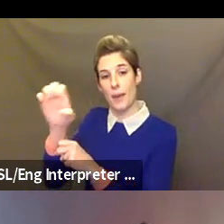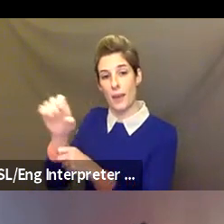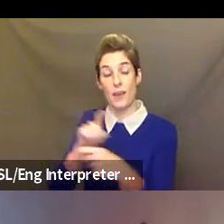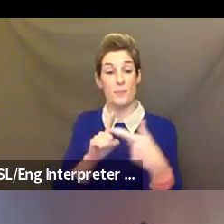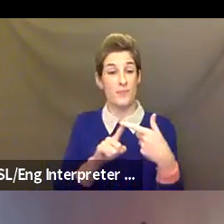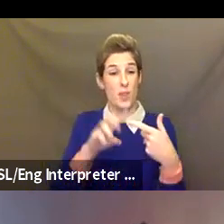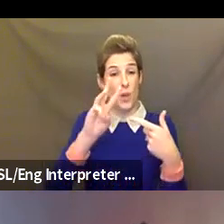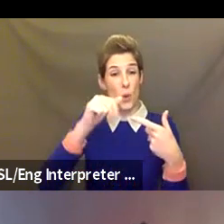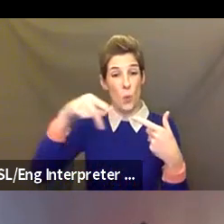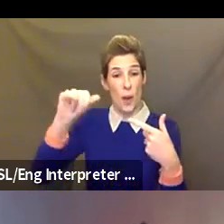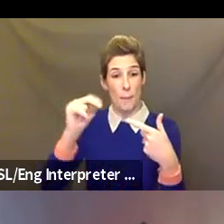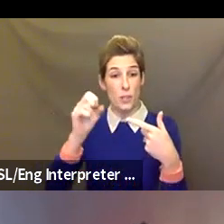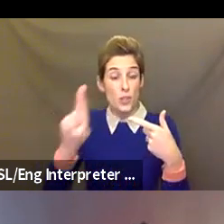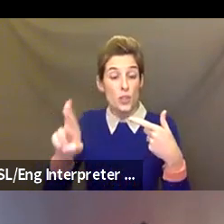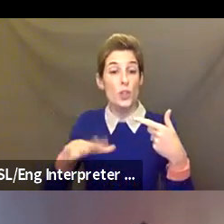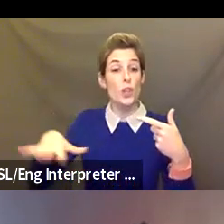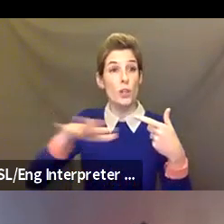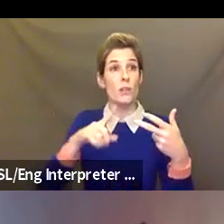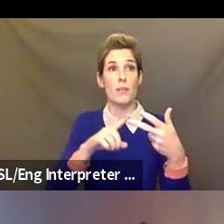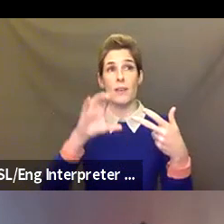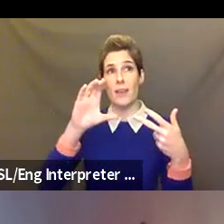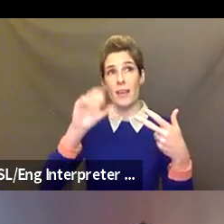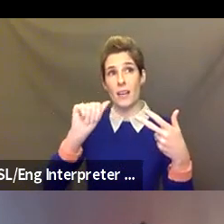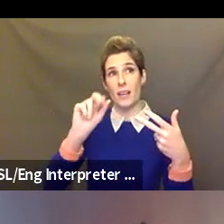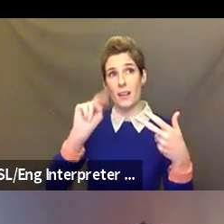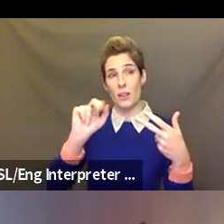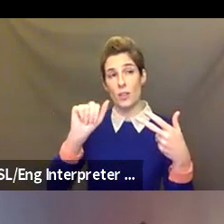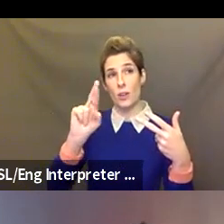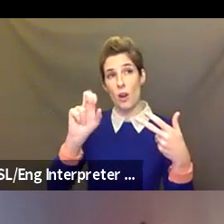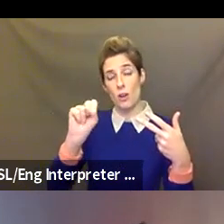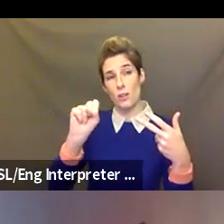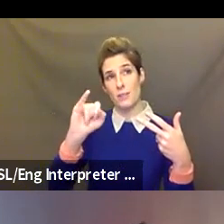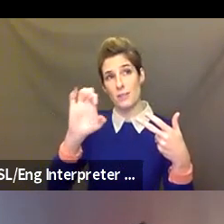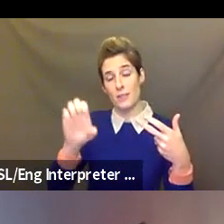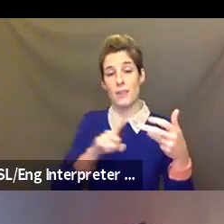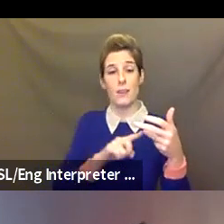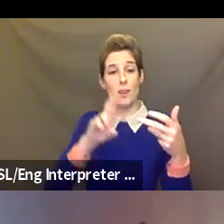Canarsie, Rockaway, and Matinecock communities. I want to honor and celebrate all of these indigenous communities,